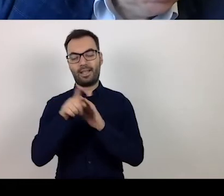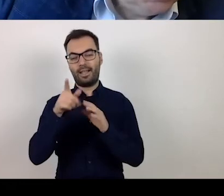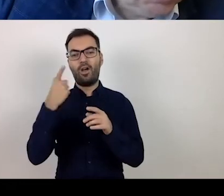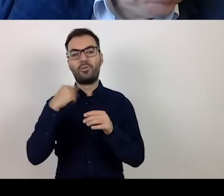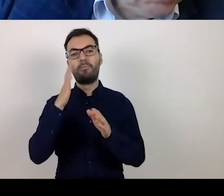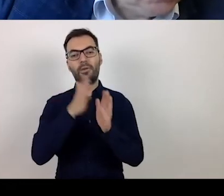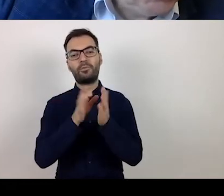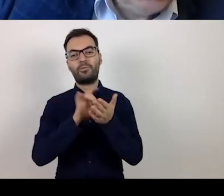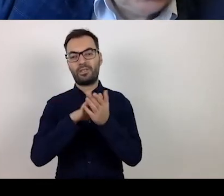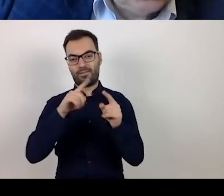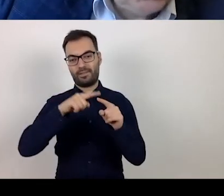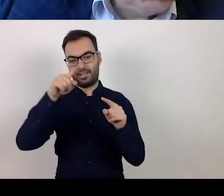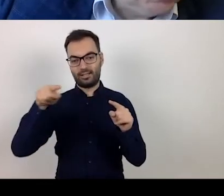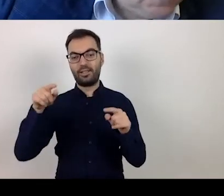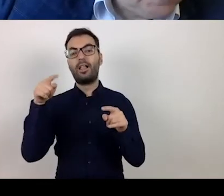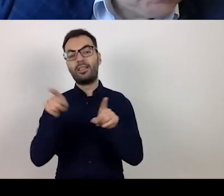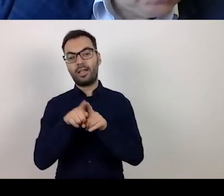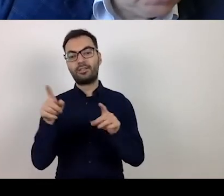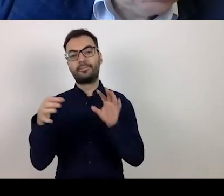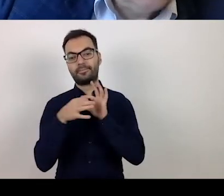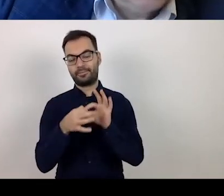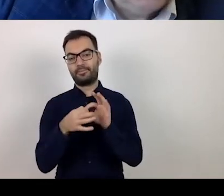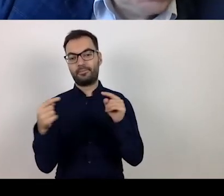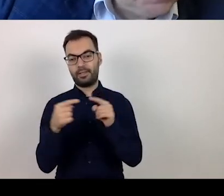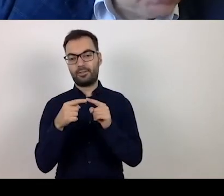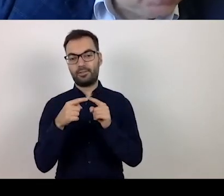This concerns the emergency procedure.